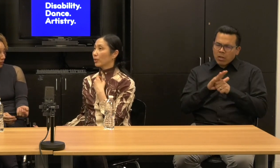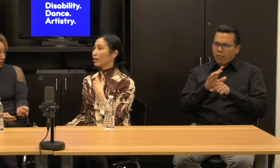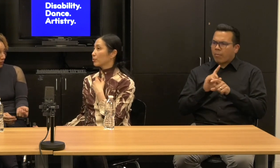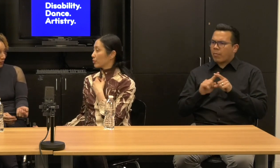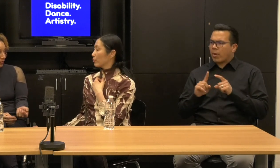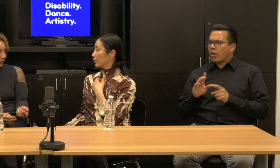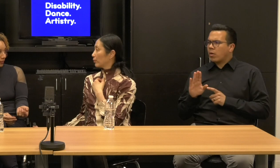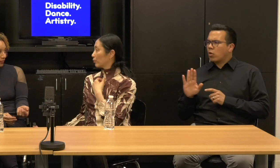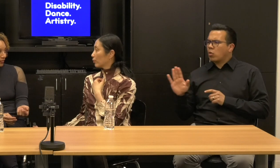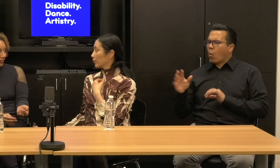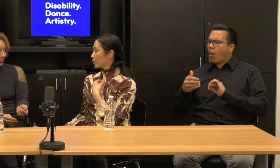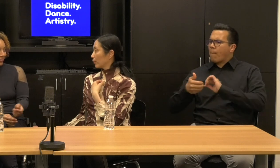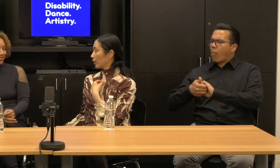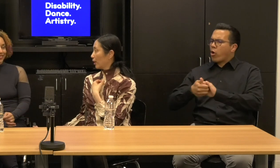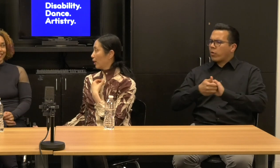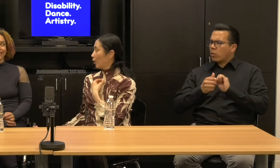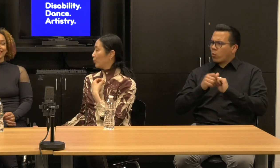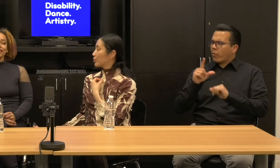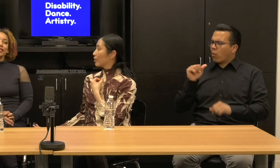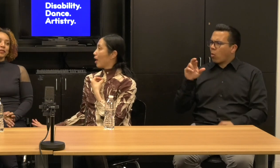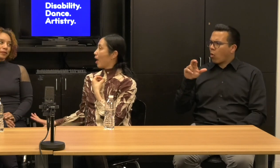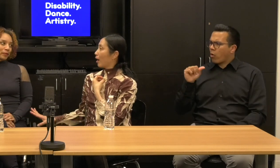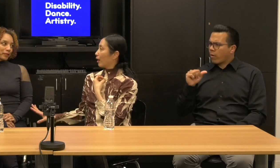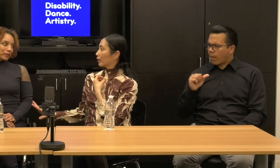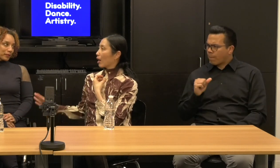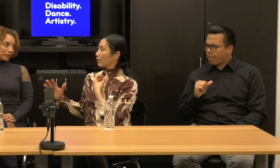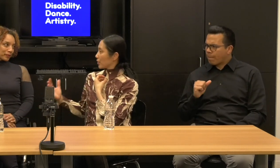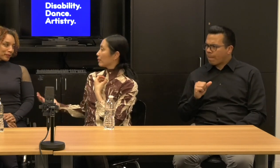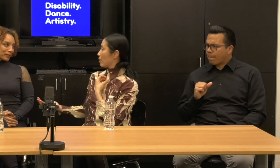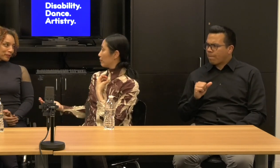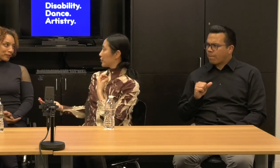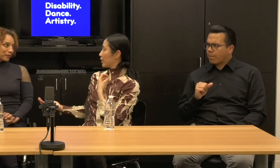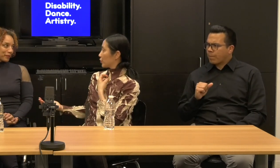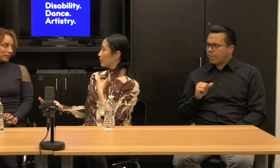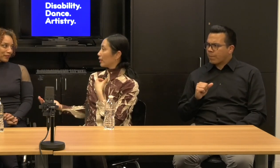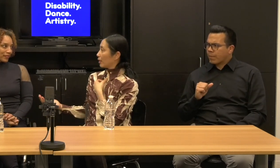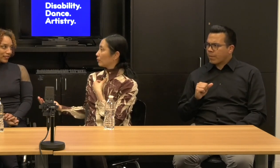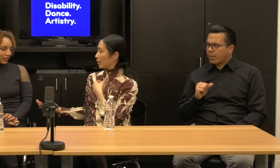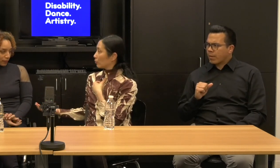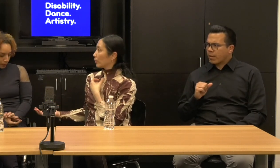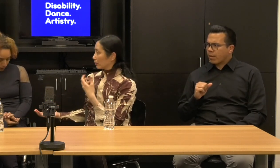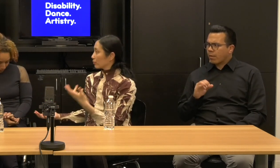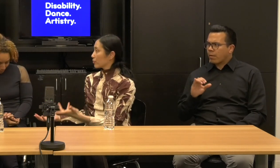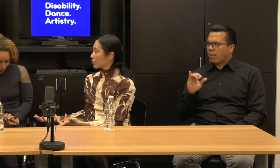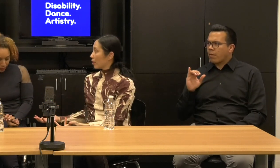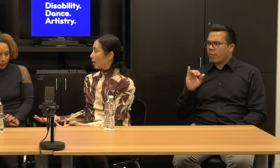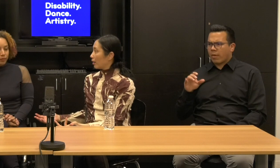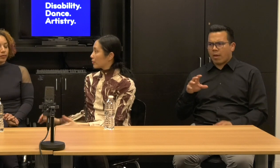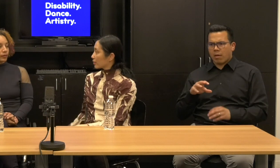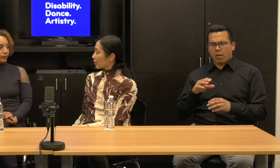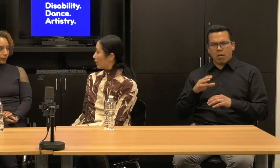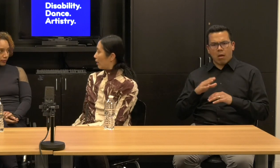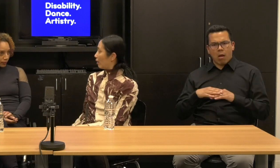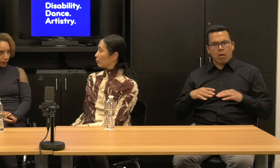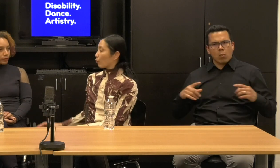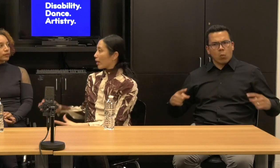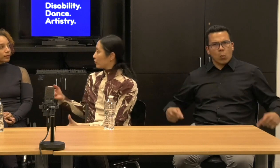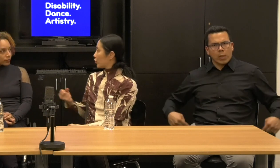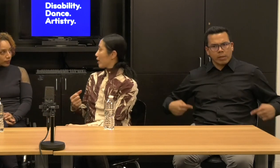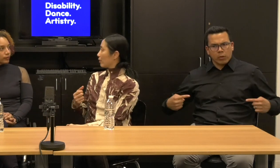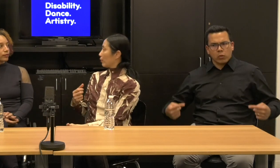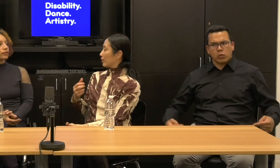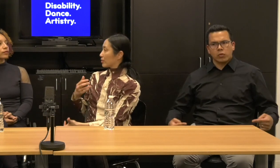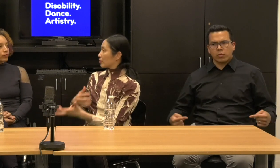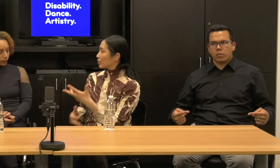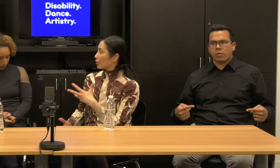you guys would do and your laurel was doing was a content conversation in wheels as you